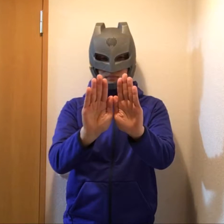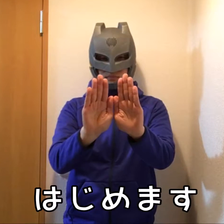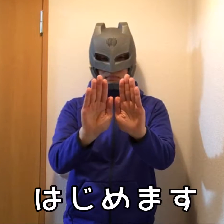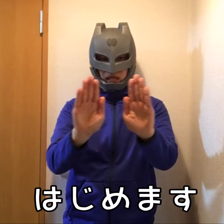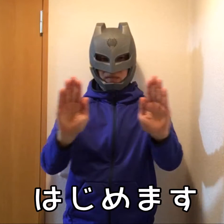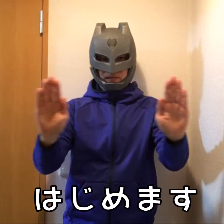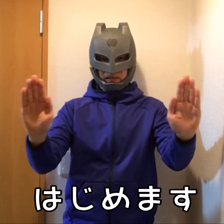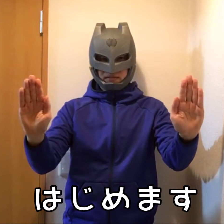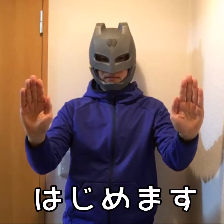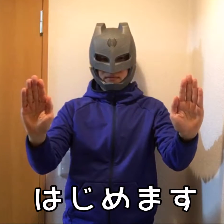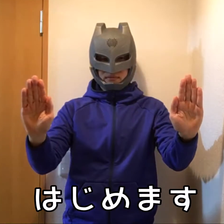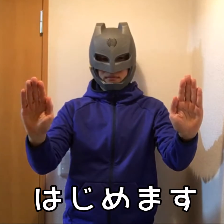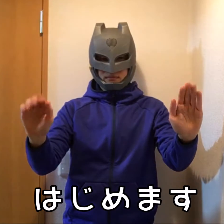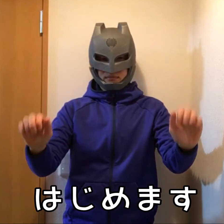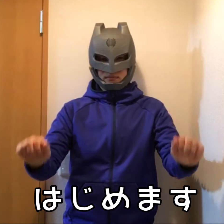Let's start